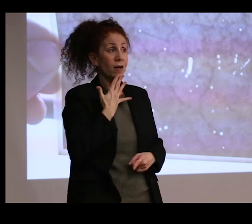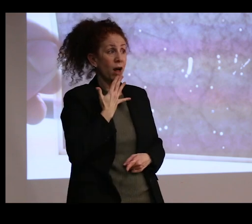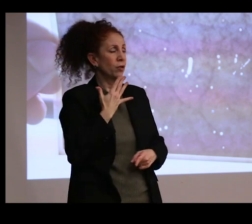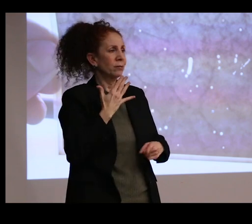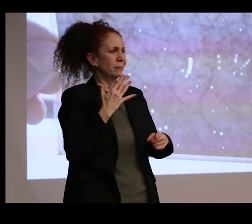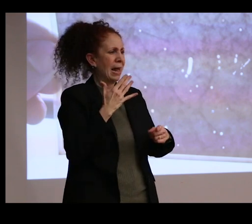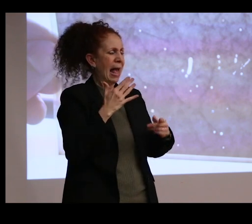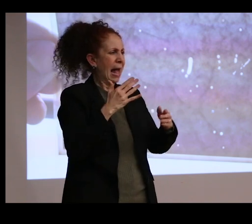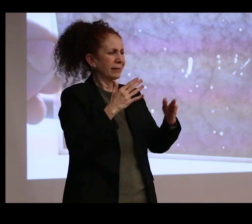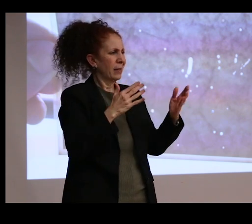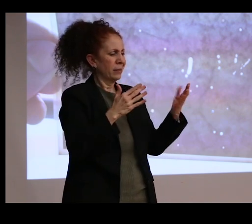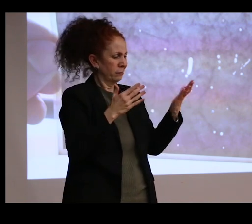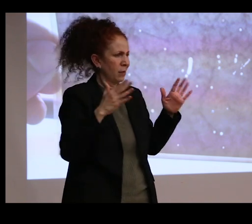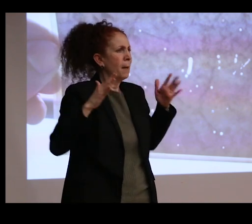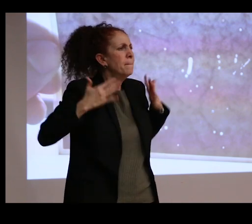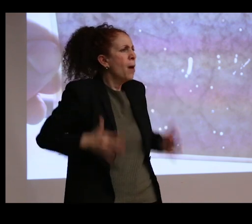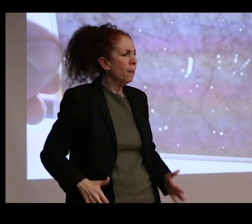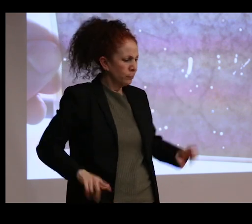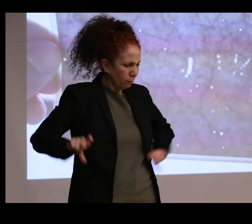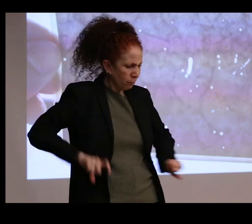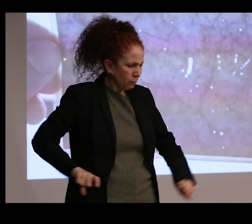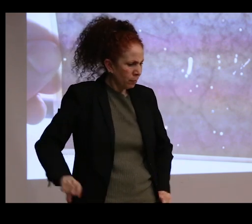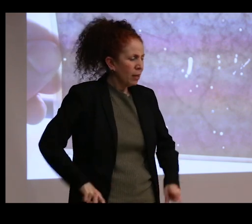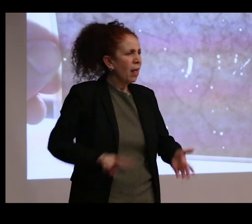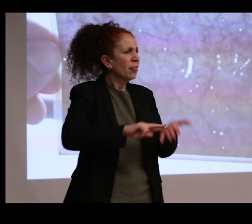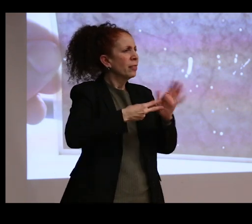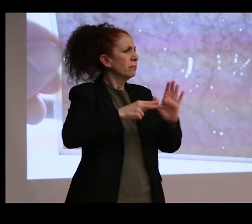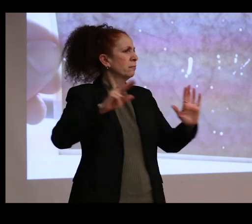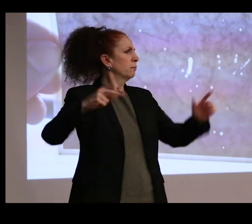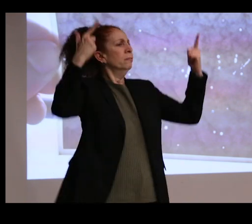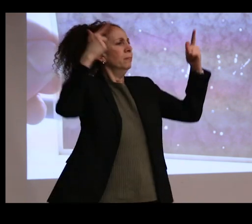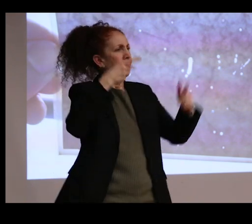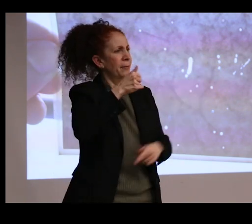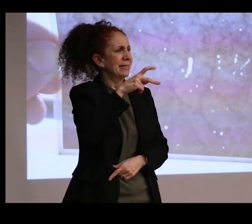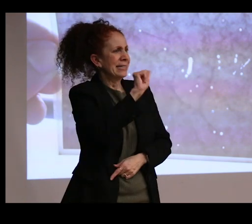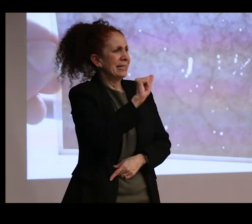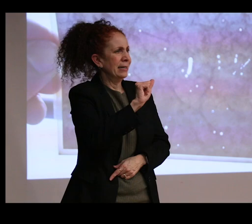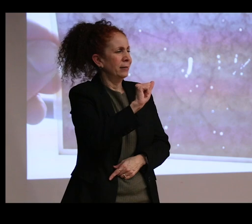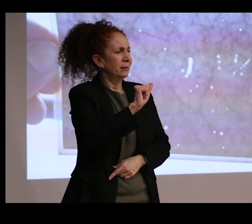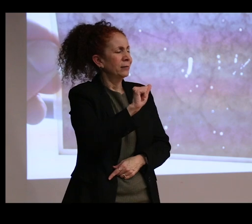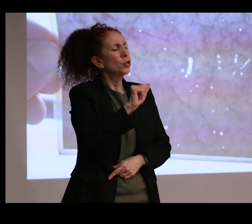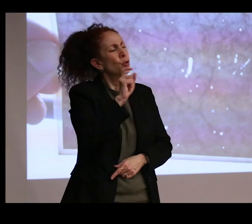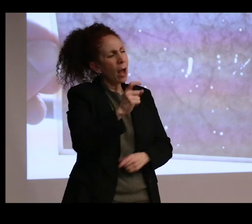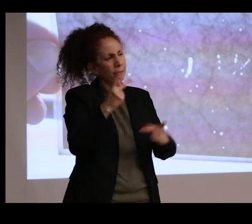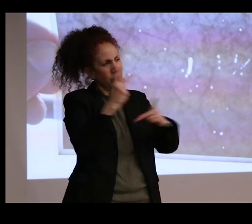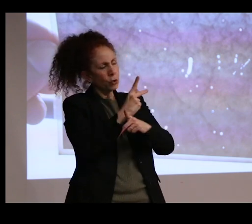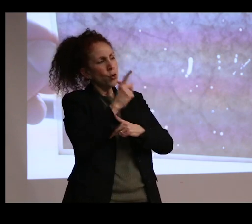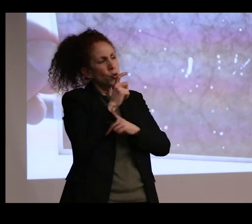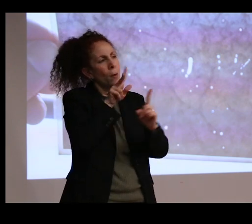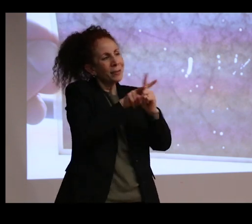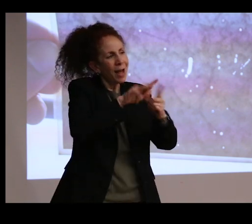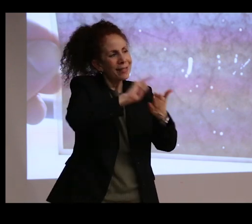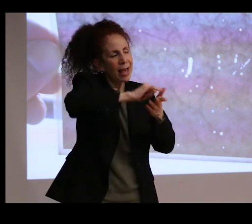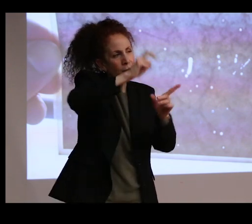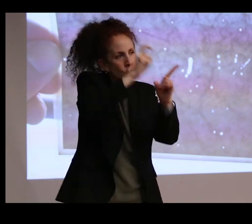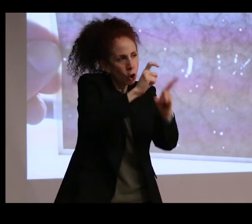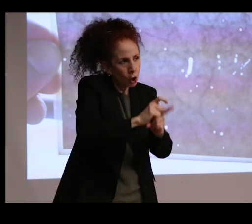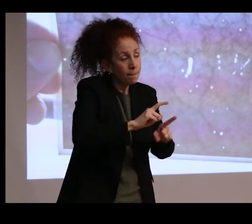then it's a malignant patina. So these are just-- you have to know who's actually applying those terms. But if we're talking about patina